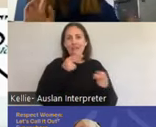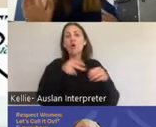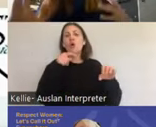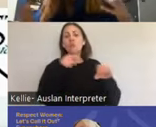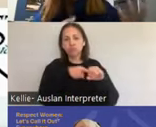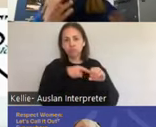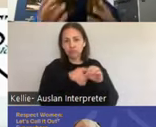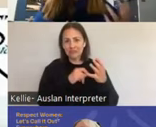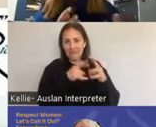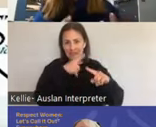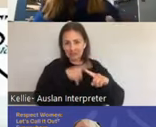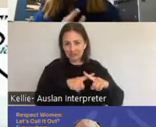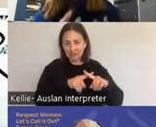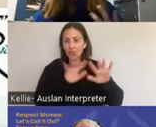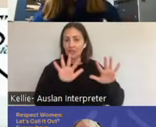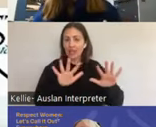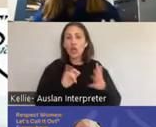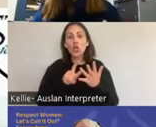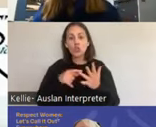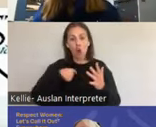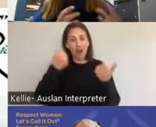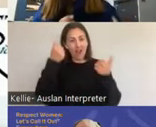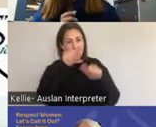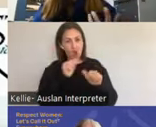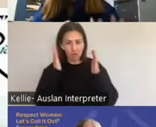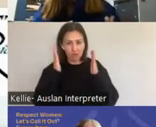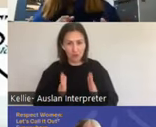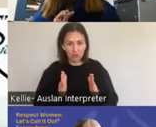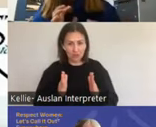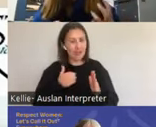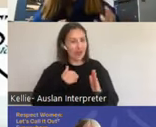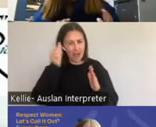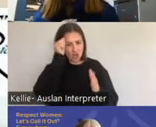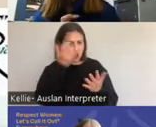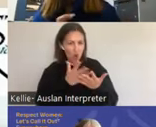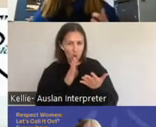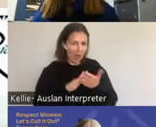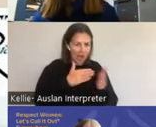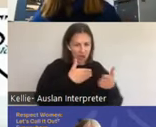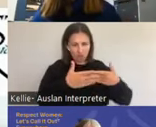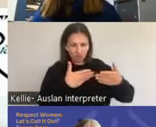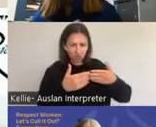So knowing the body systems and how it works really helps us reform how our